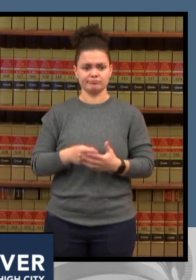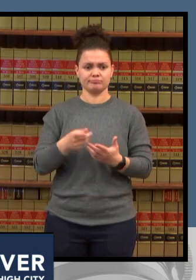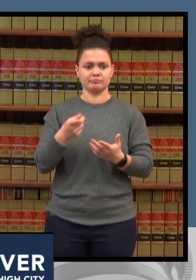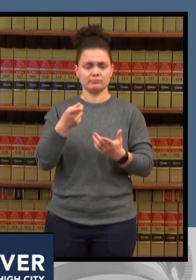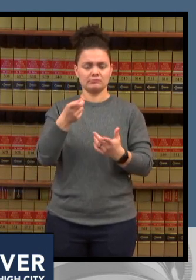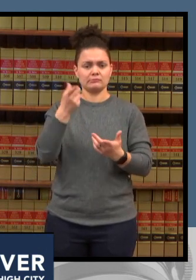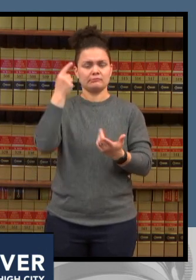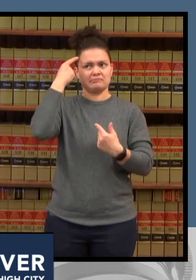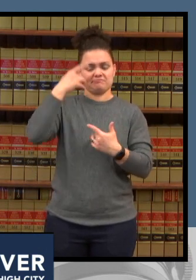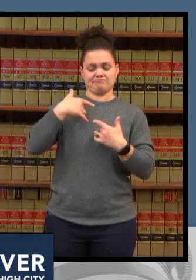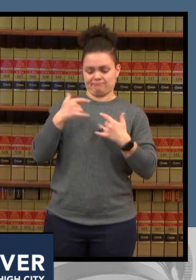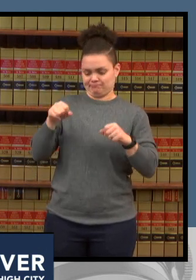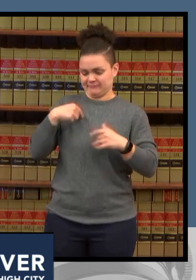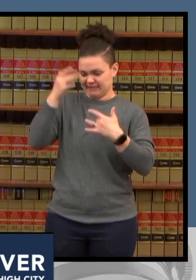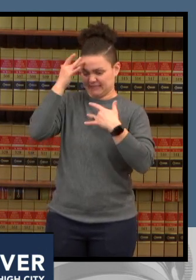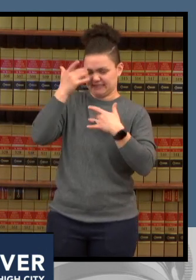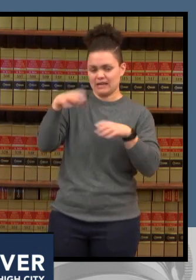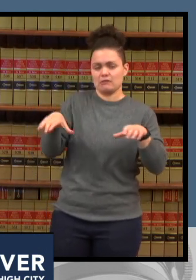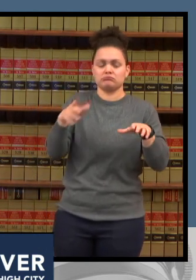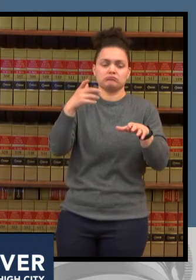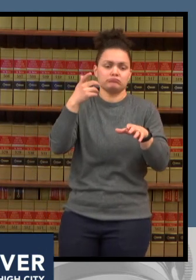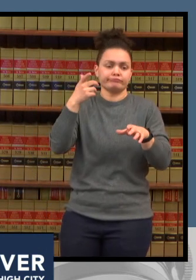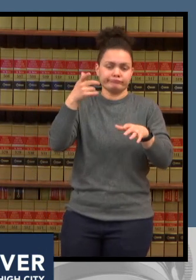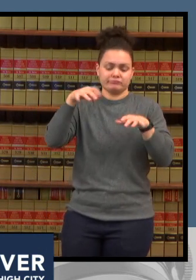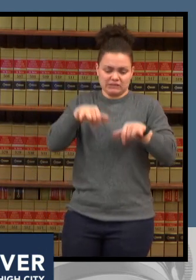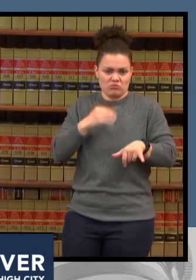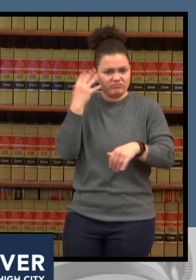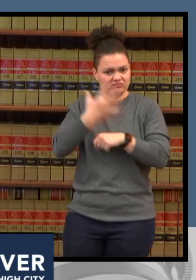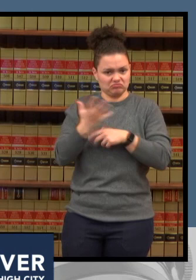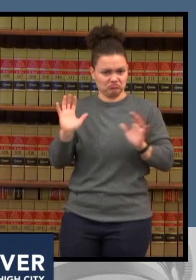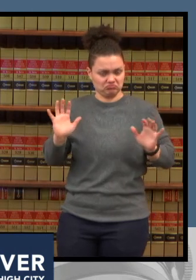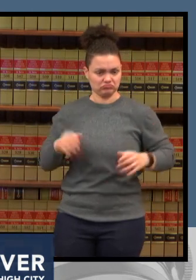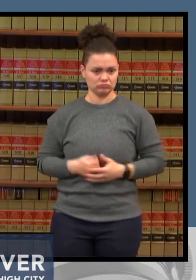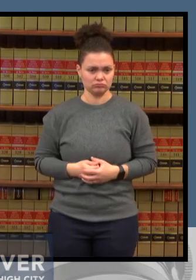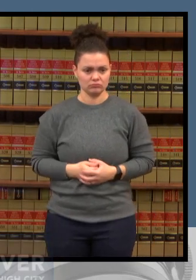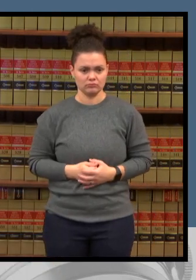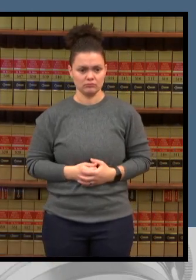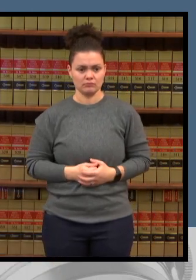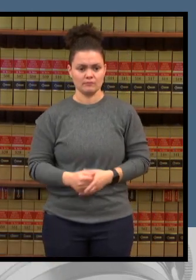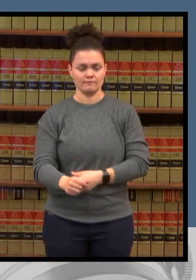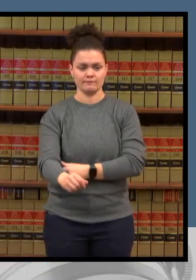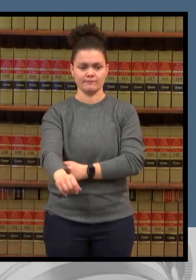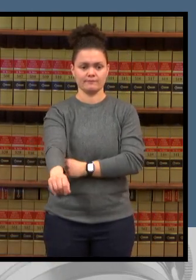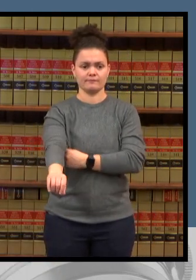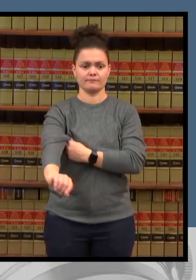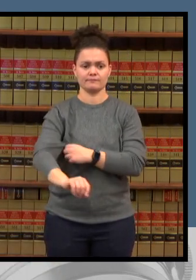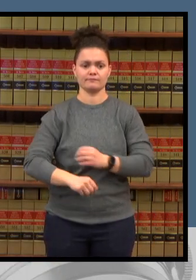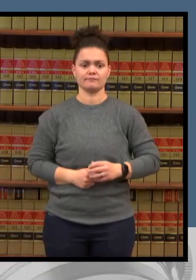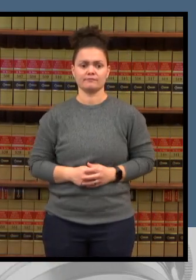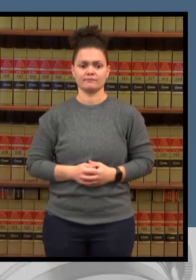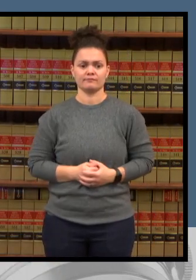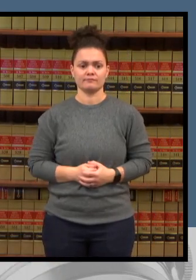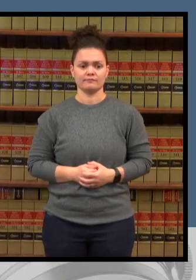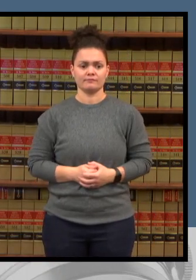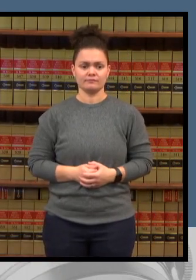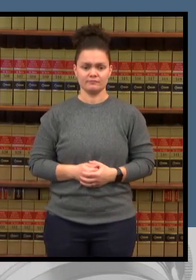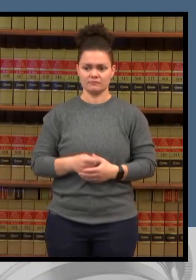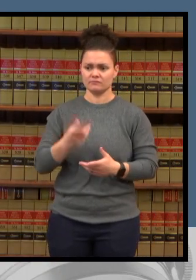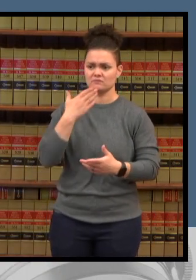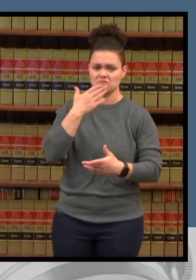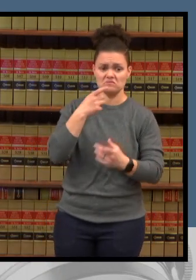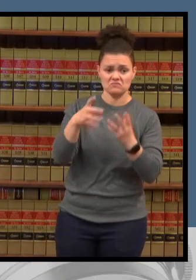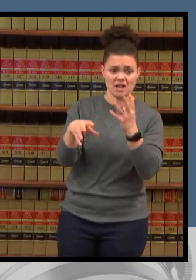very well said uh kathy did i see you come on uh yes and i would just say as well um i have a